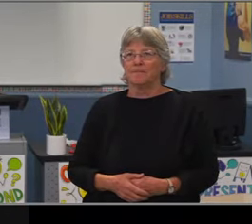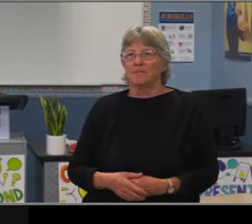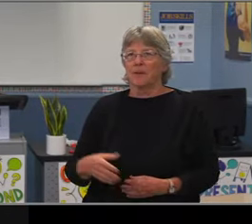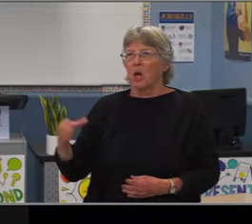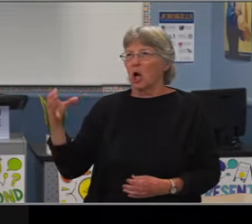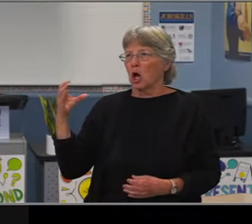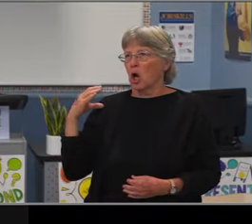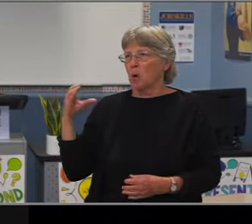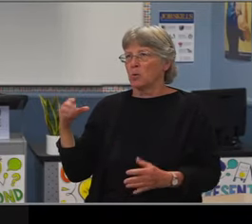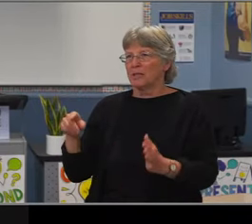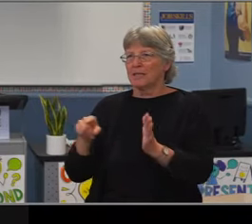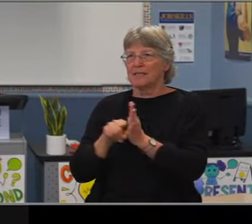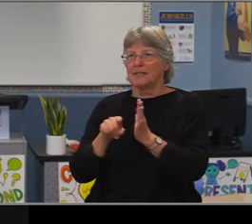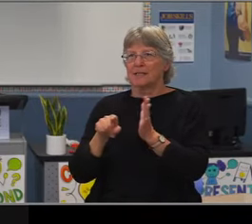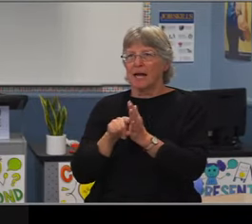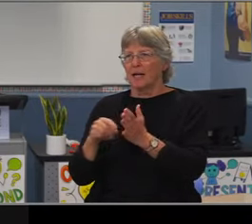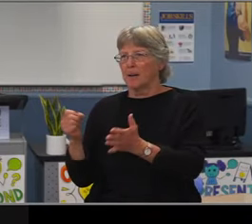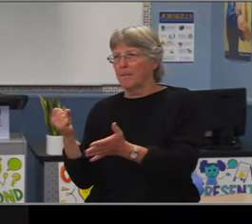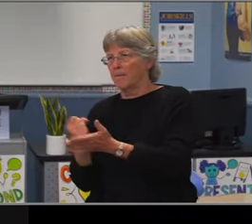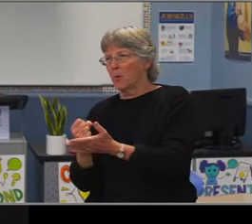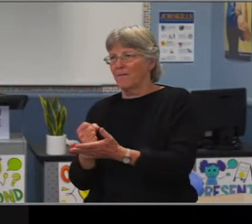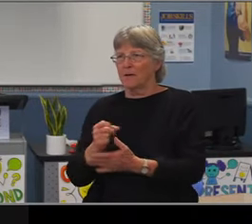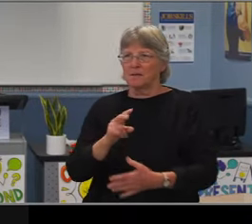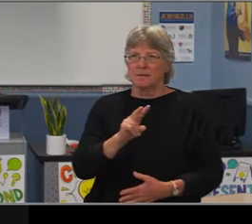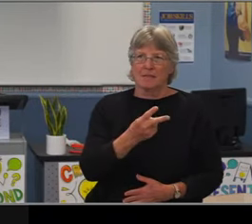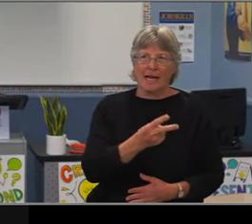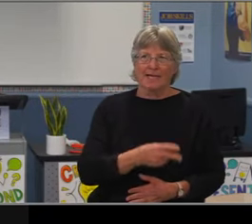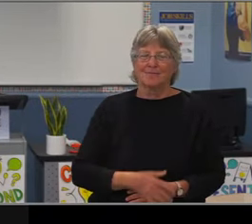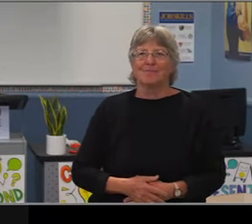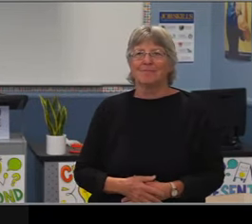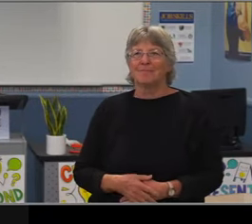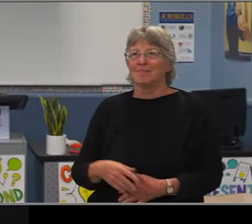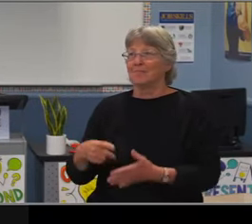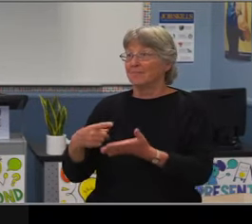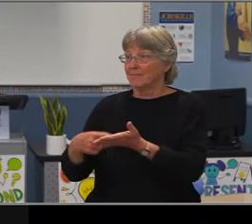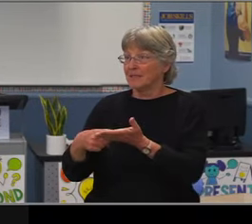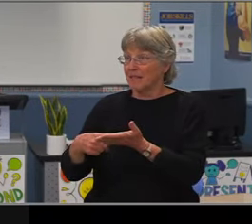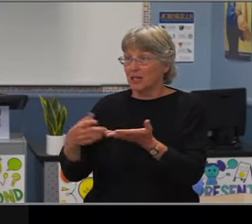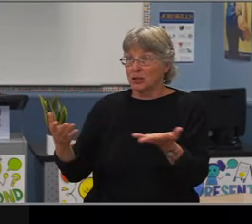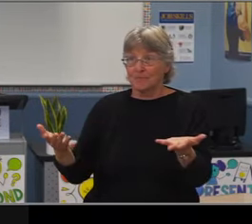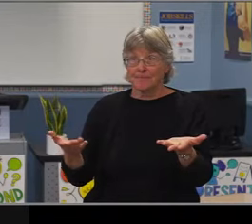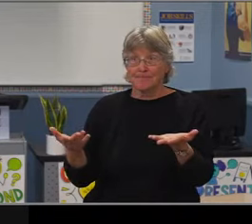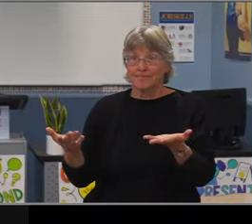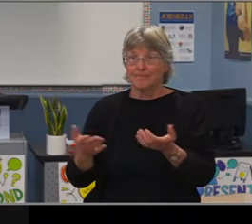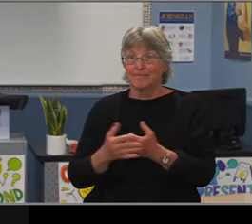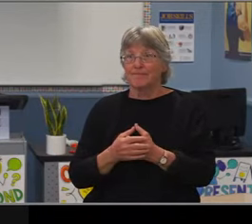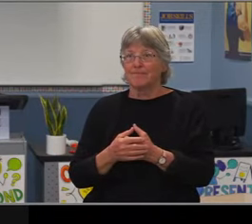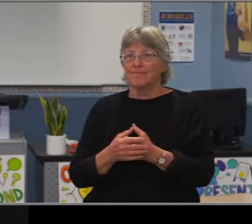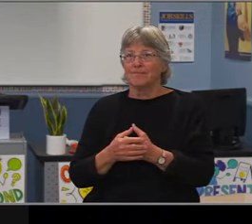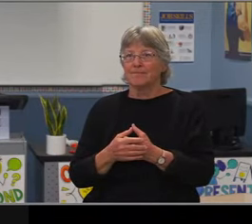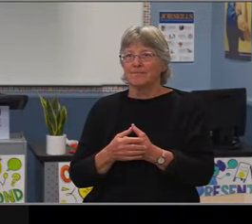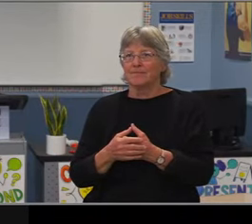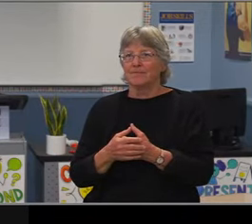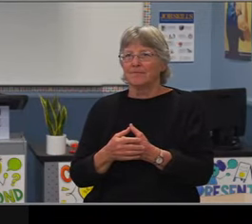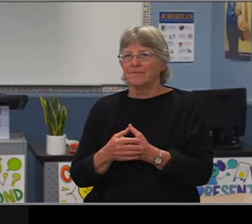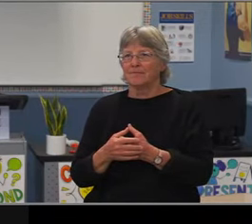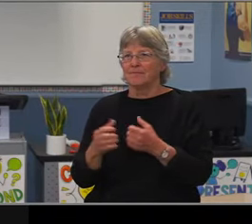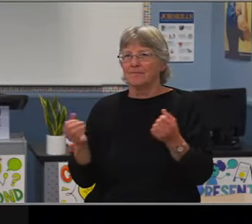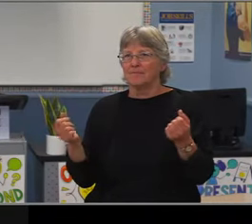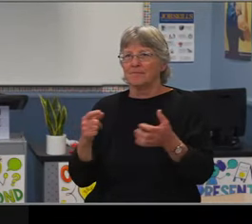being able to keep everybody in the loop, even though you can only accommodate so many members, but it was very encouraging to hear all of that coming in